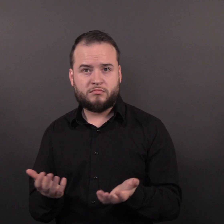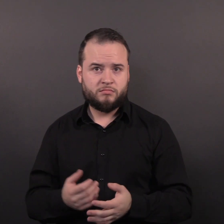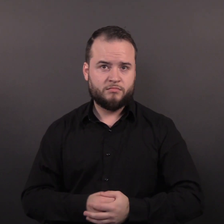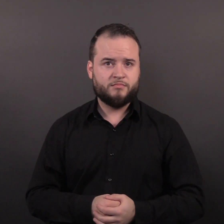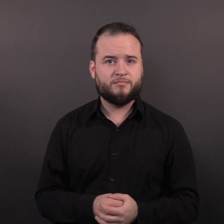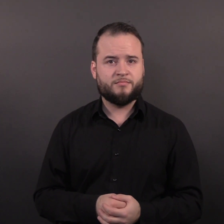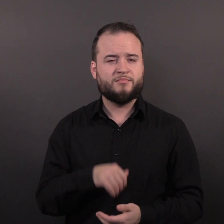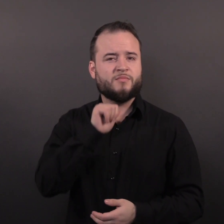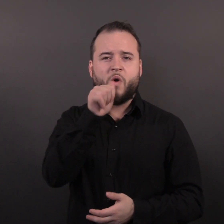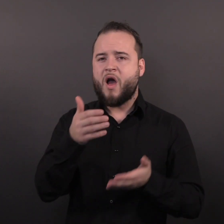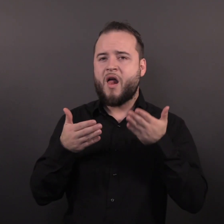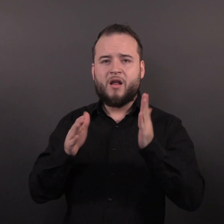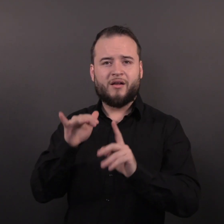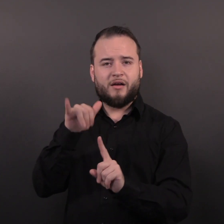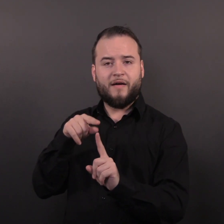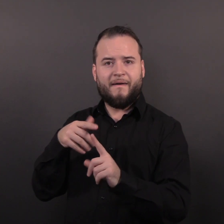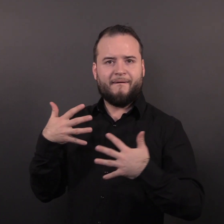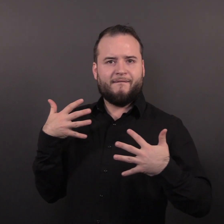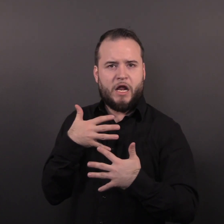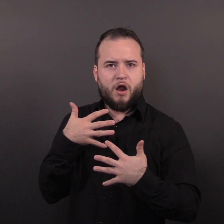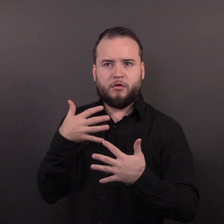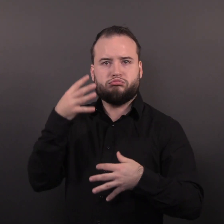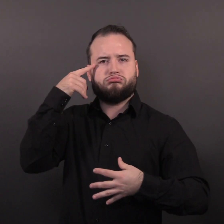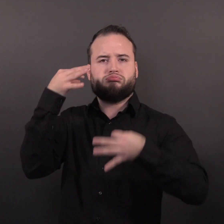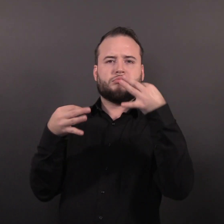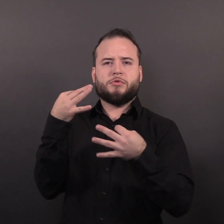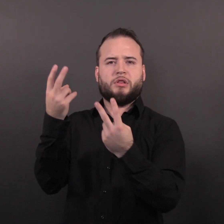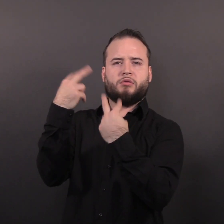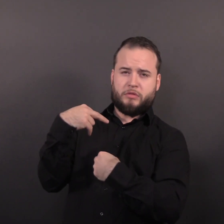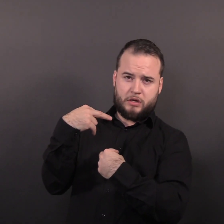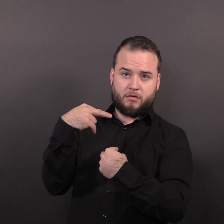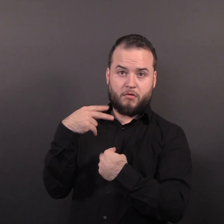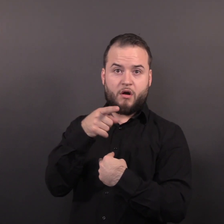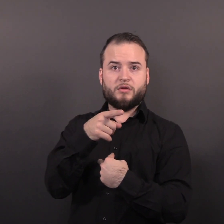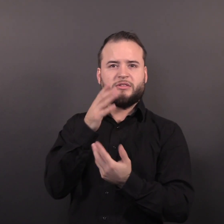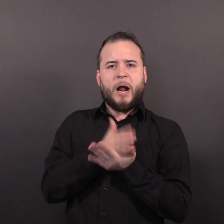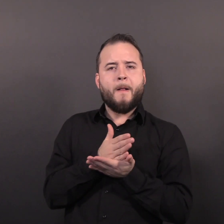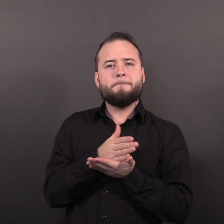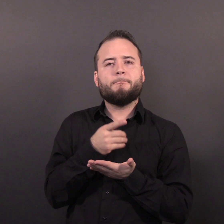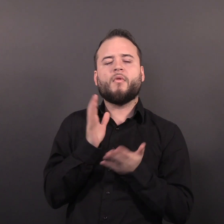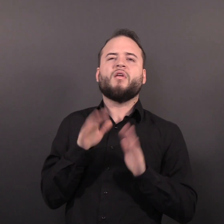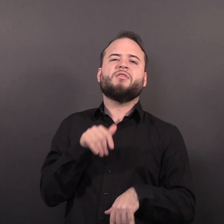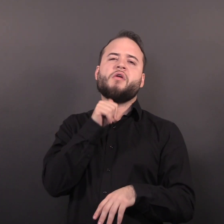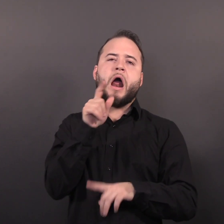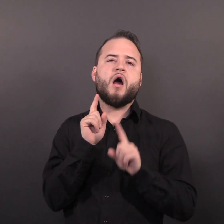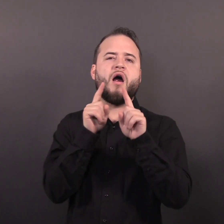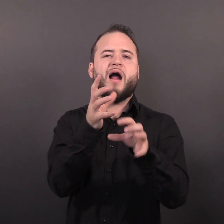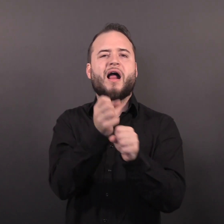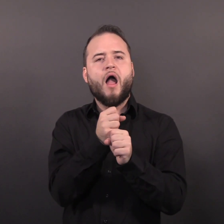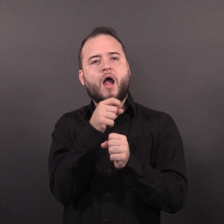Don’t allow fear of judgment stop you from seeking the healthcare and social support you need